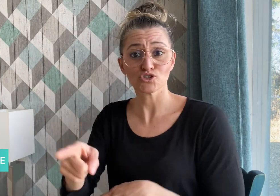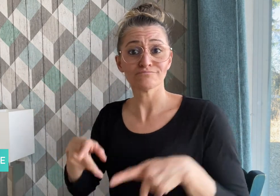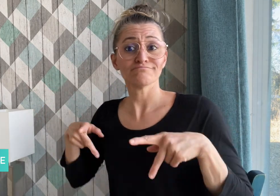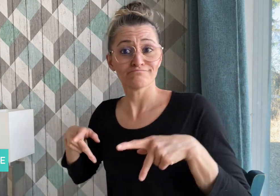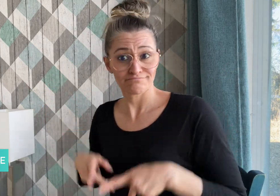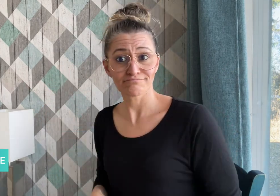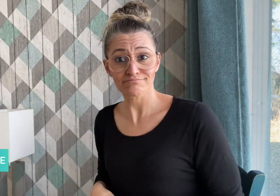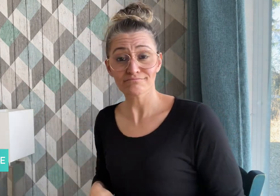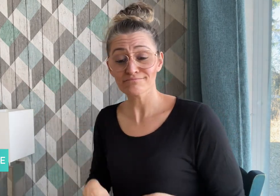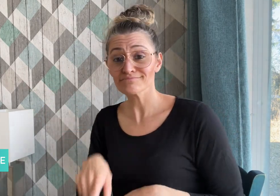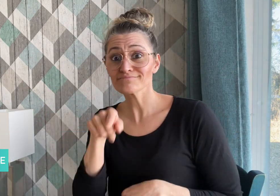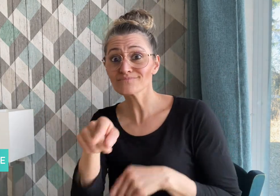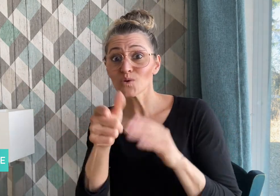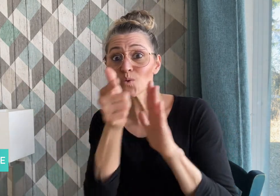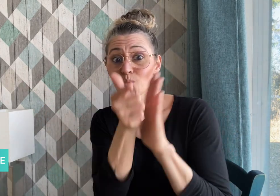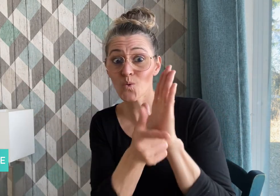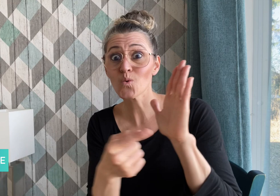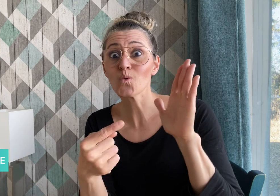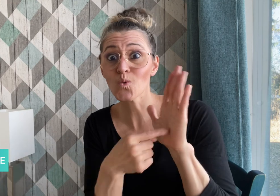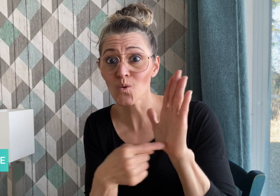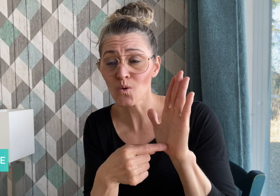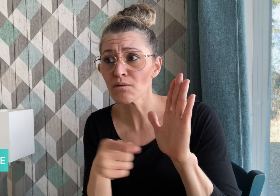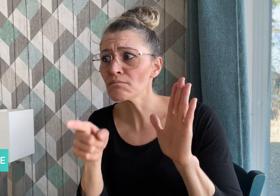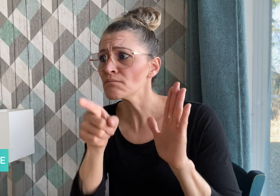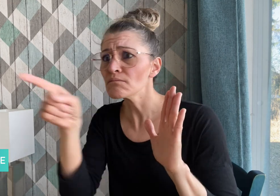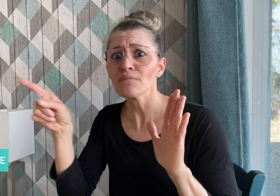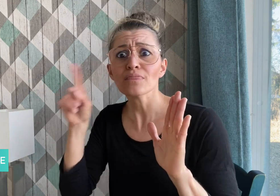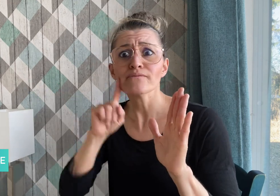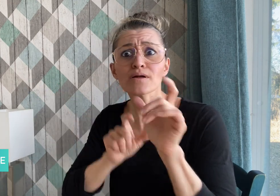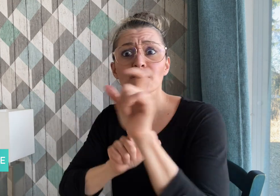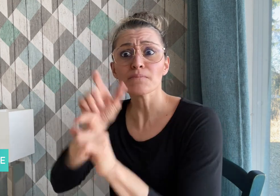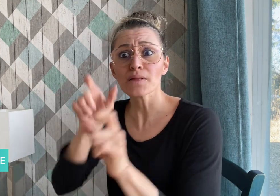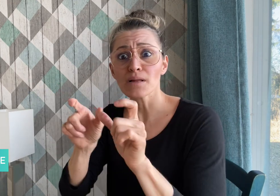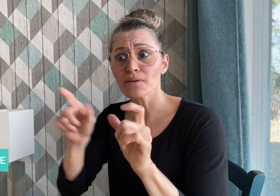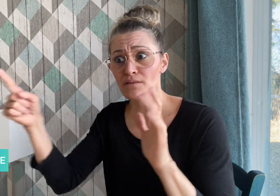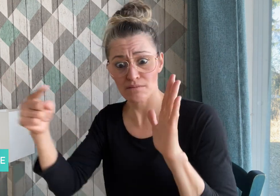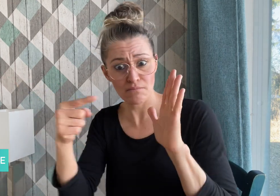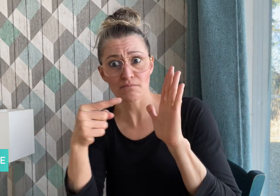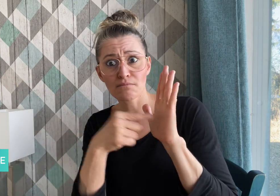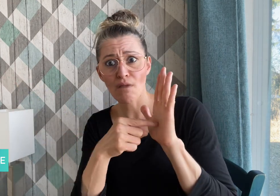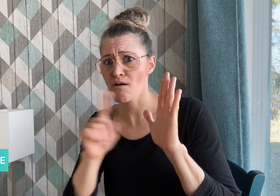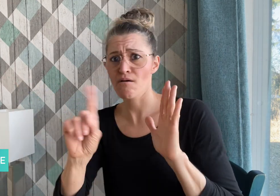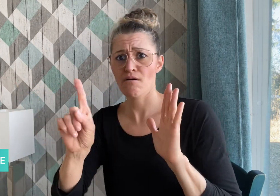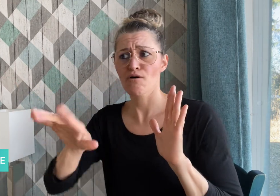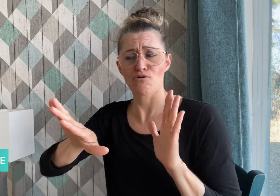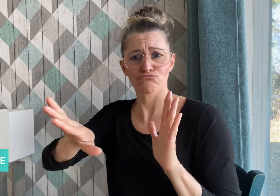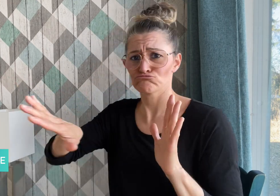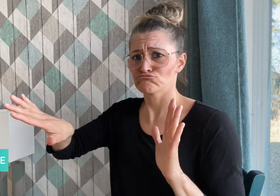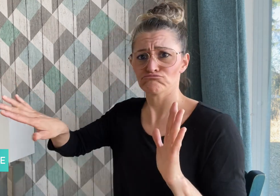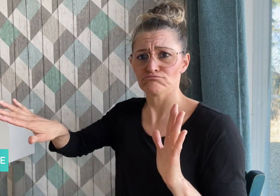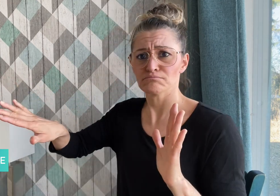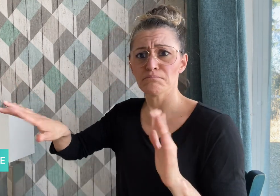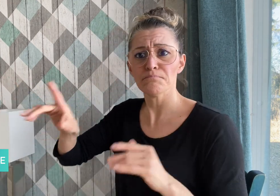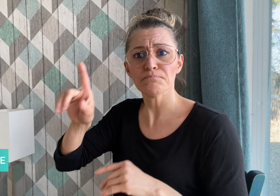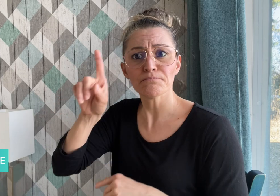Deaf people were meant to be excluded from the law,